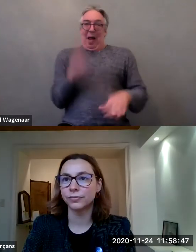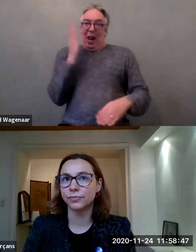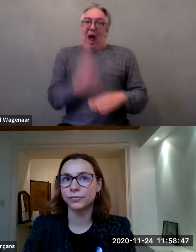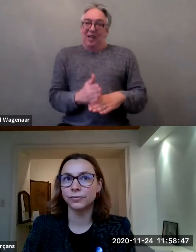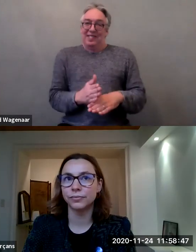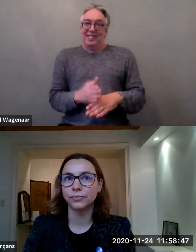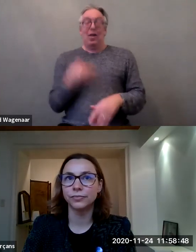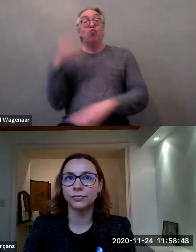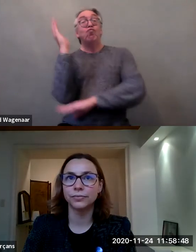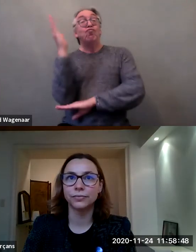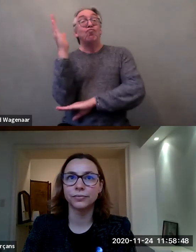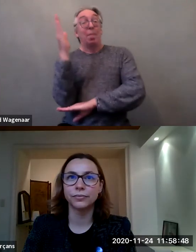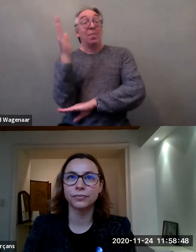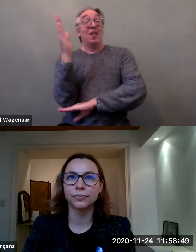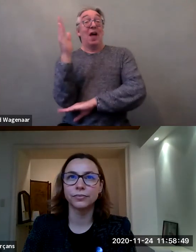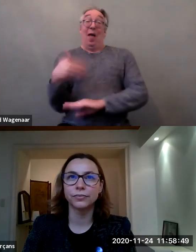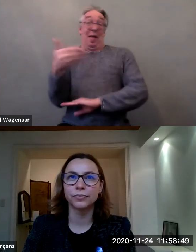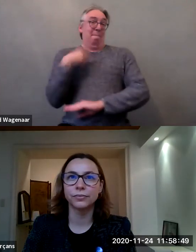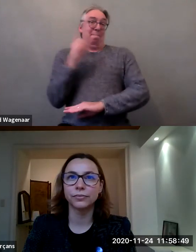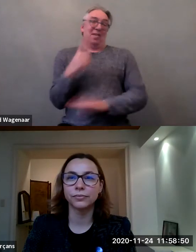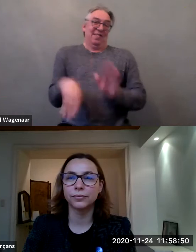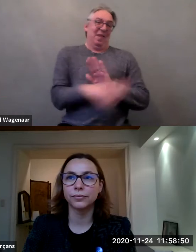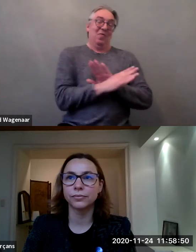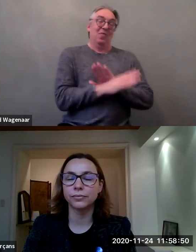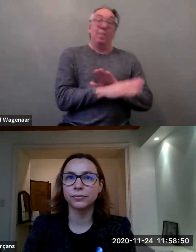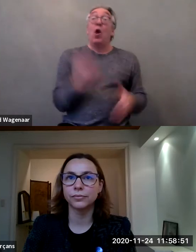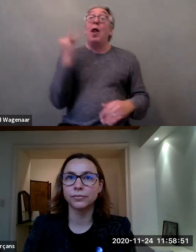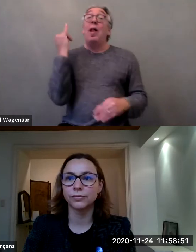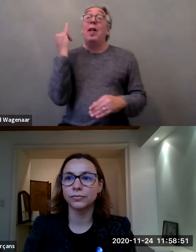Our last intervention today in this second panel is